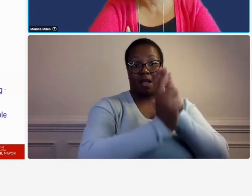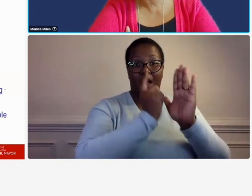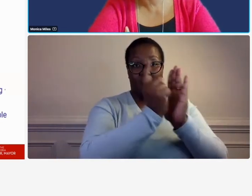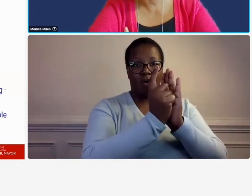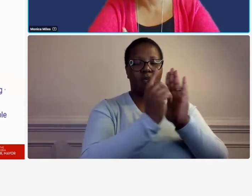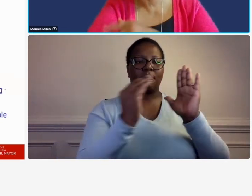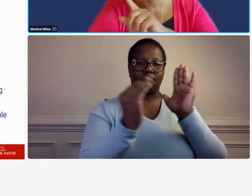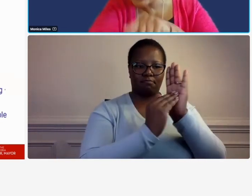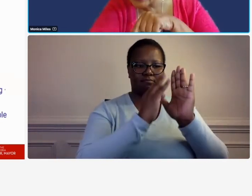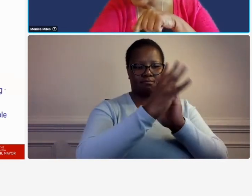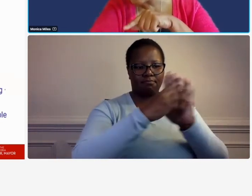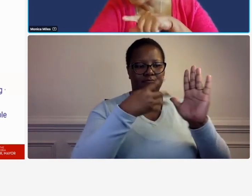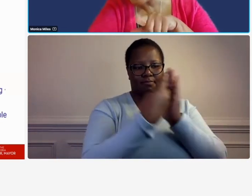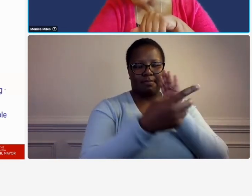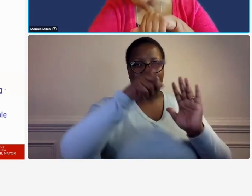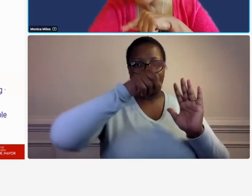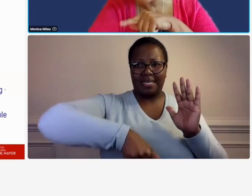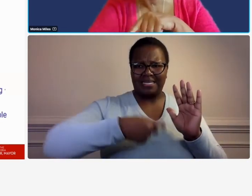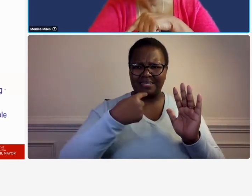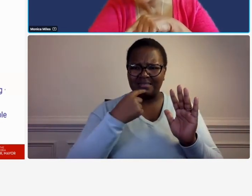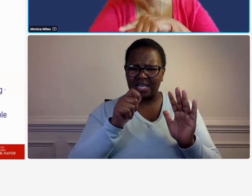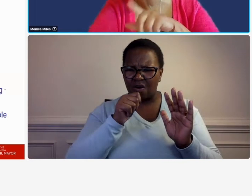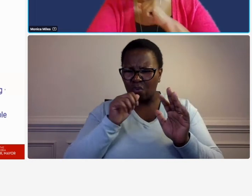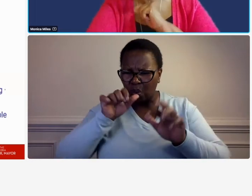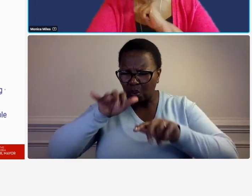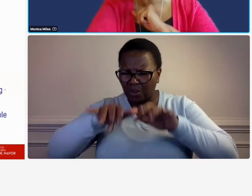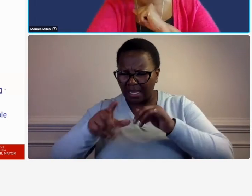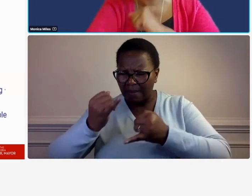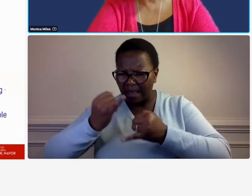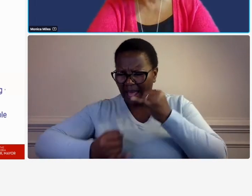still direct whoever said that i don't see at the top who that person is but that is correct